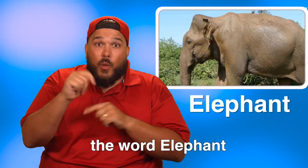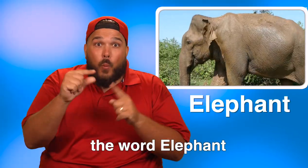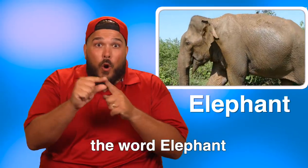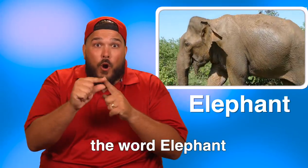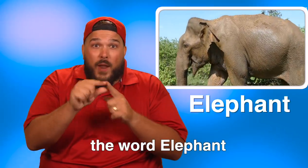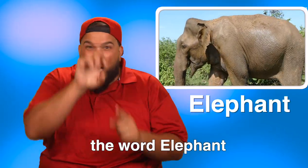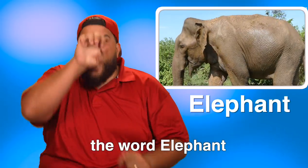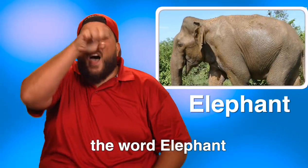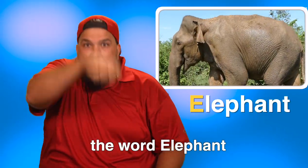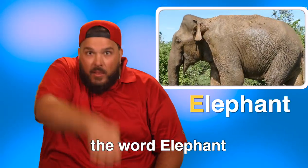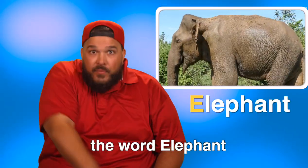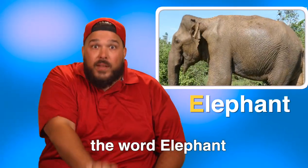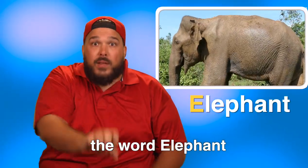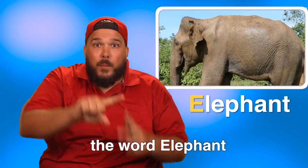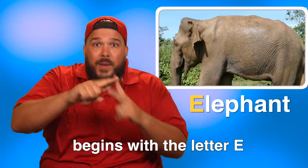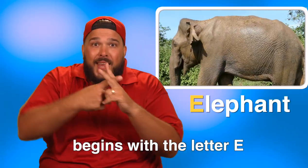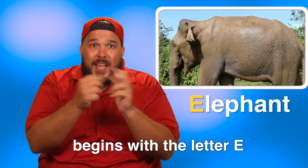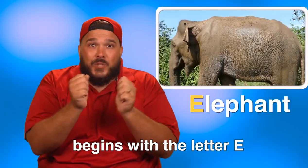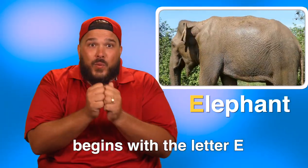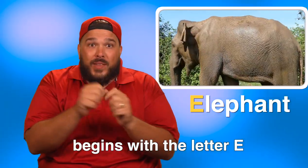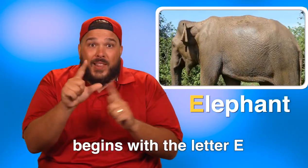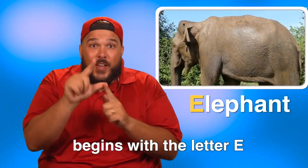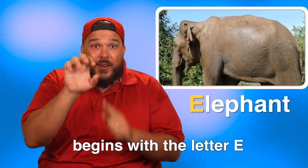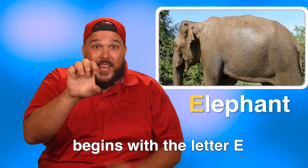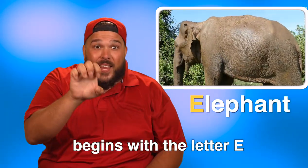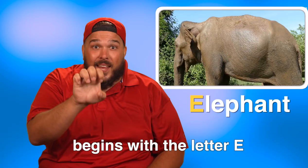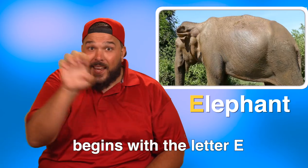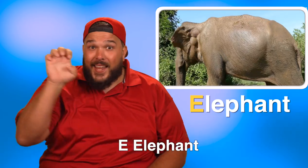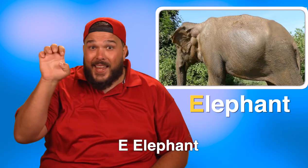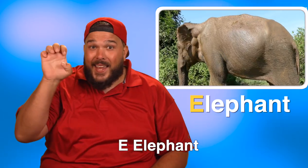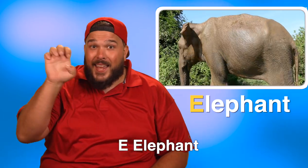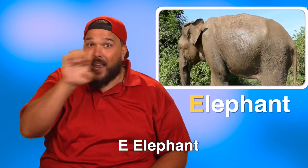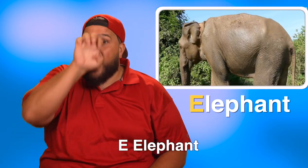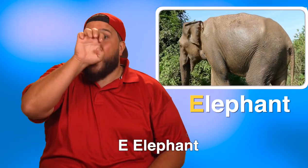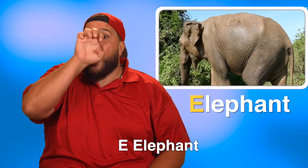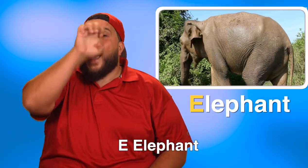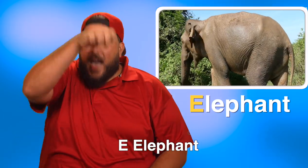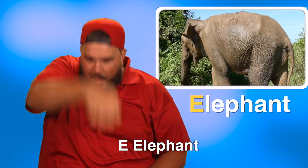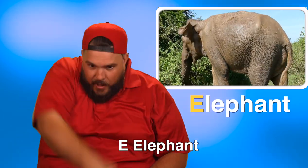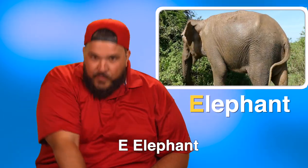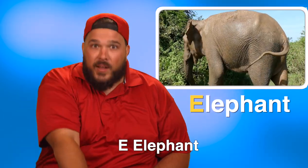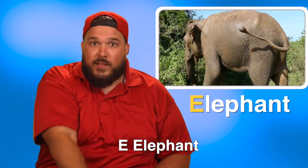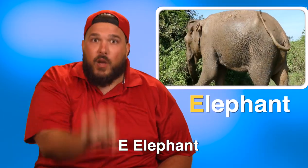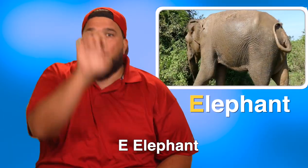The word elephant begins with the letter E. E, elephant.